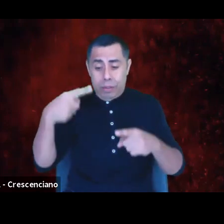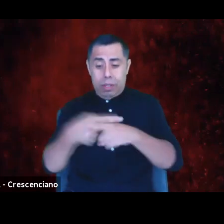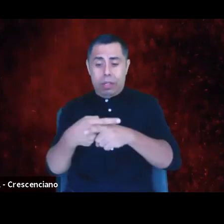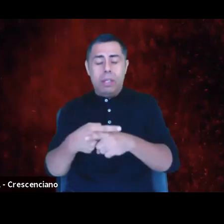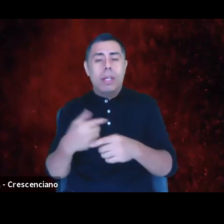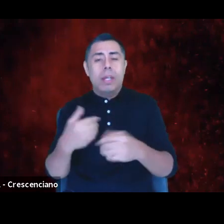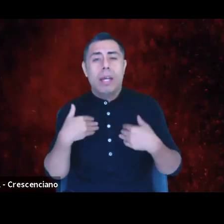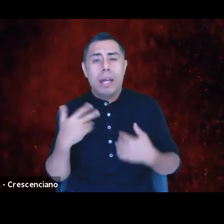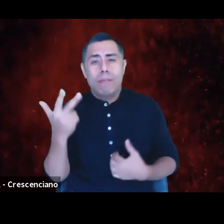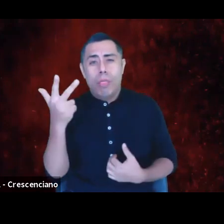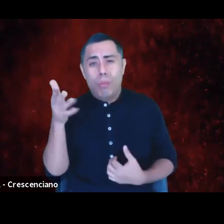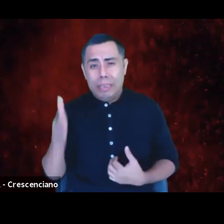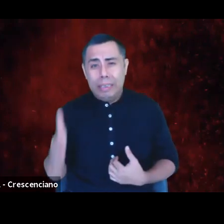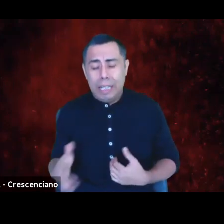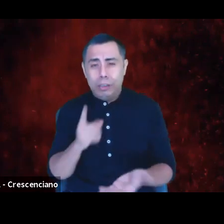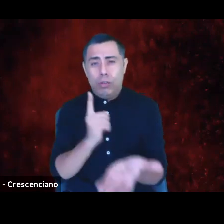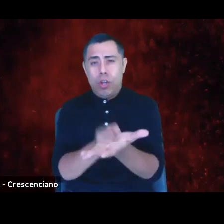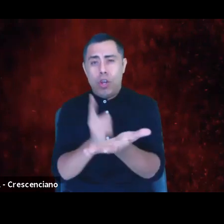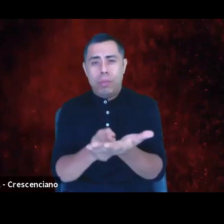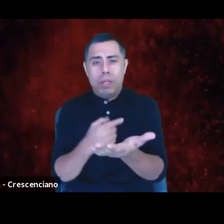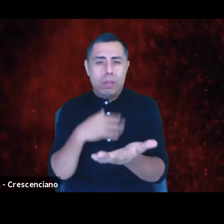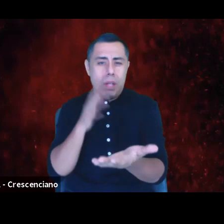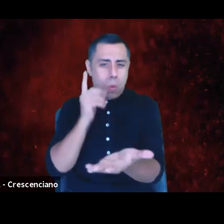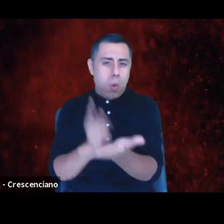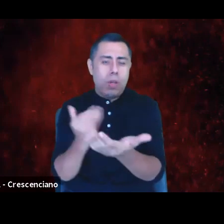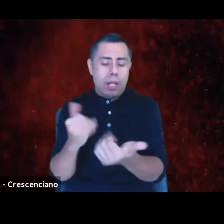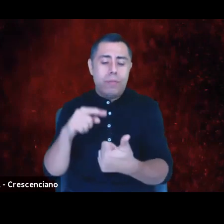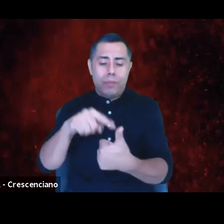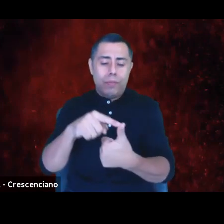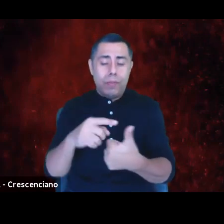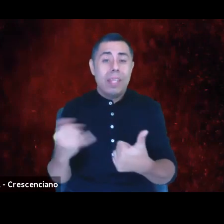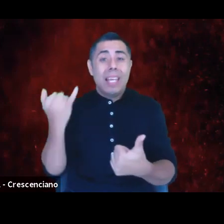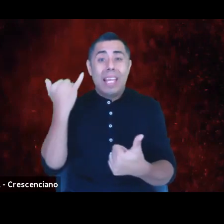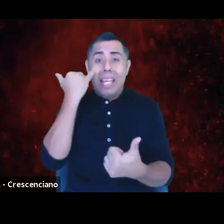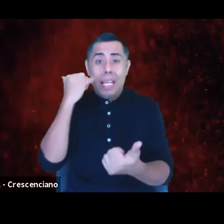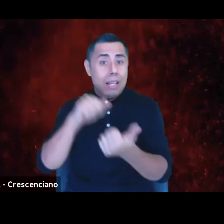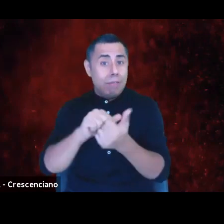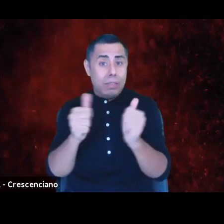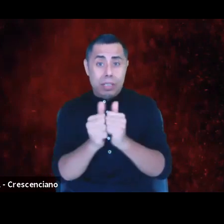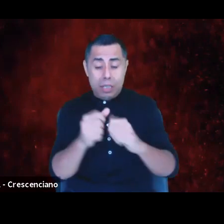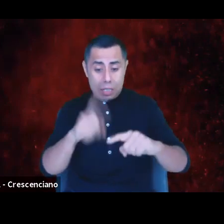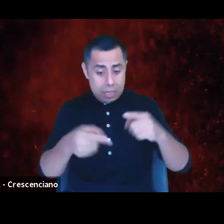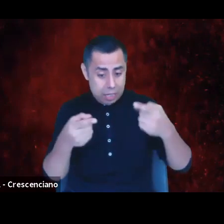so I applied them here. The first is that if the change could not be achieved, then the leadership in the field